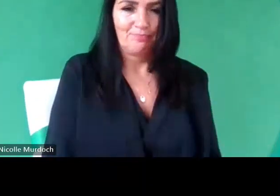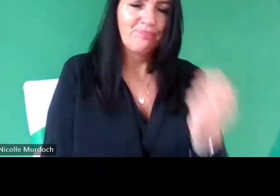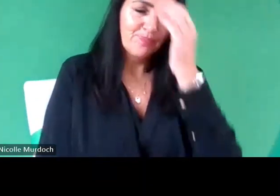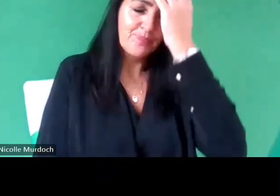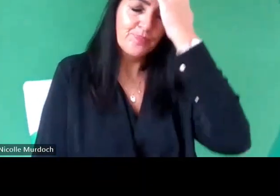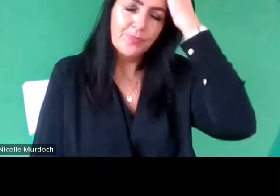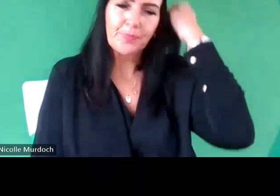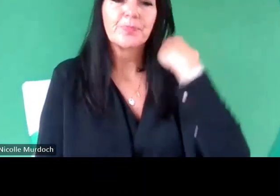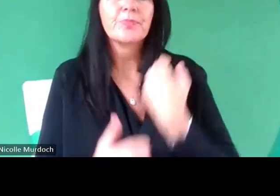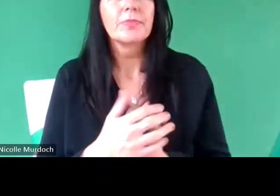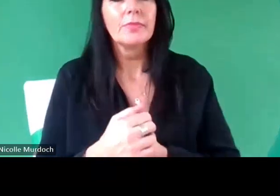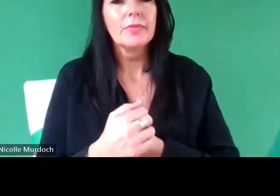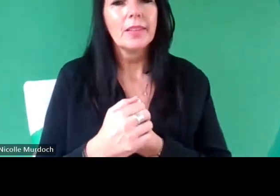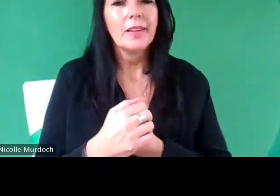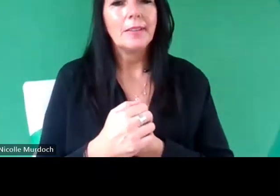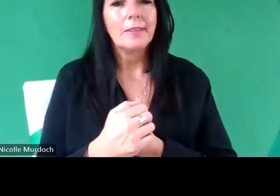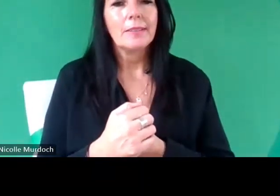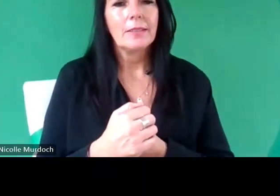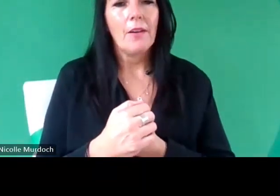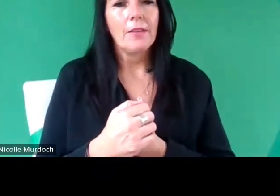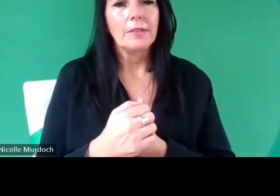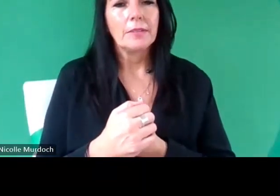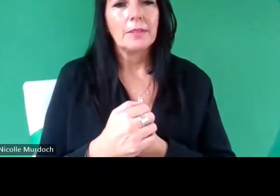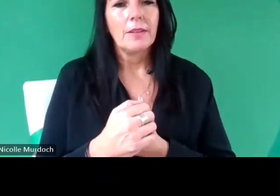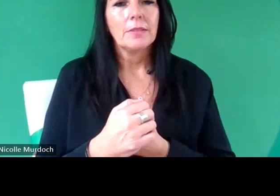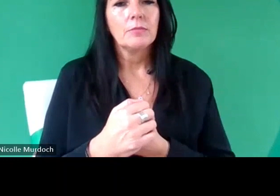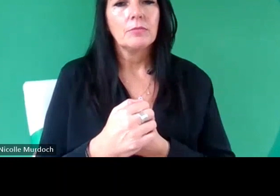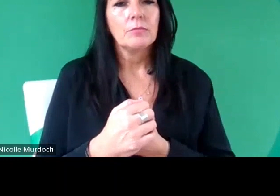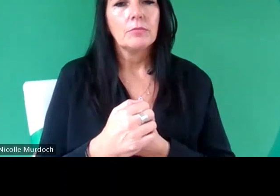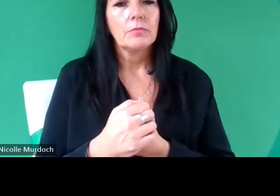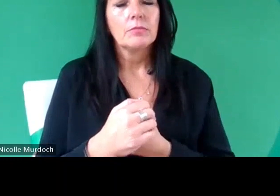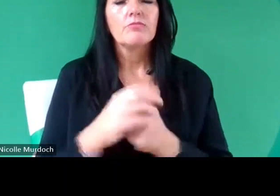just moving on I feel you're kind of a stereotype I guess more broadly and volunteering but I feel